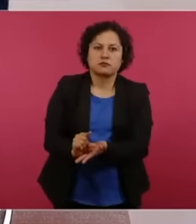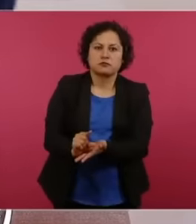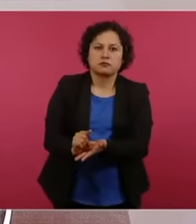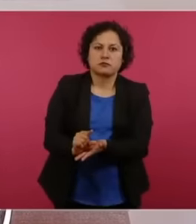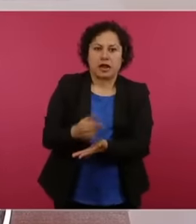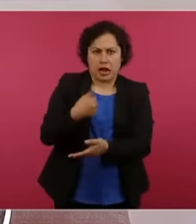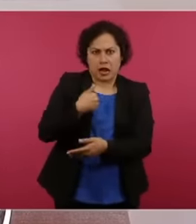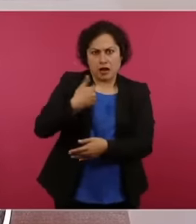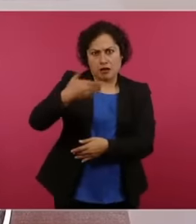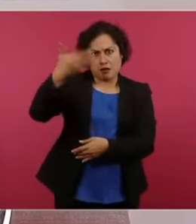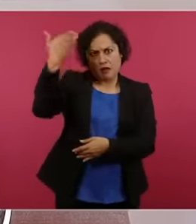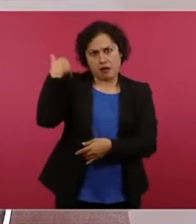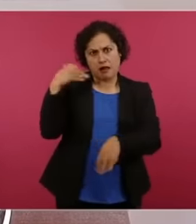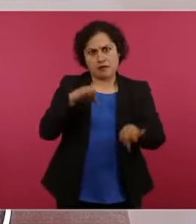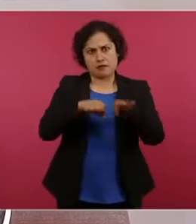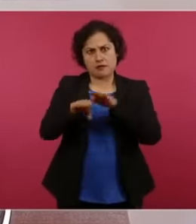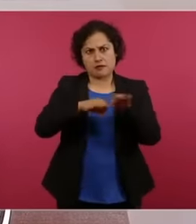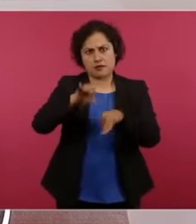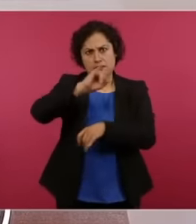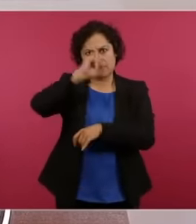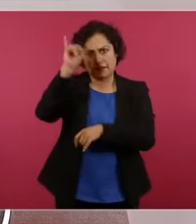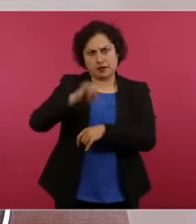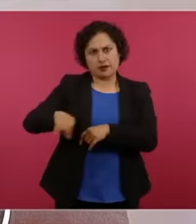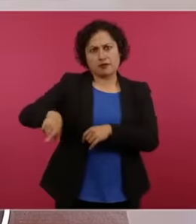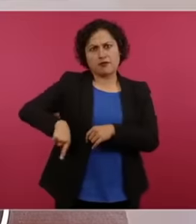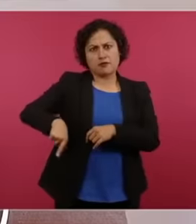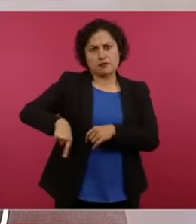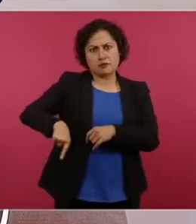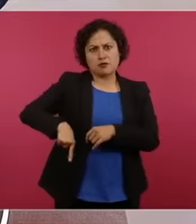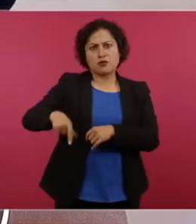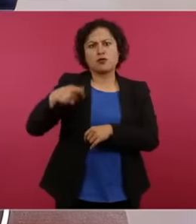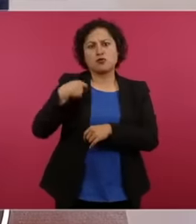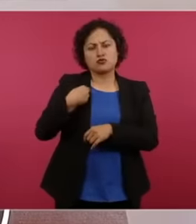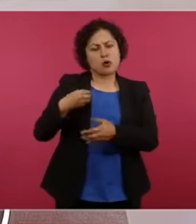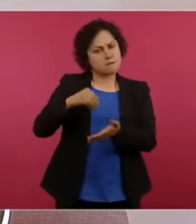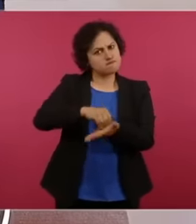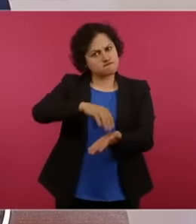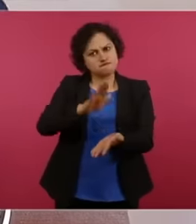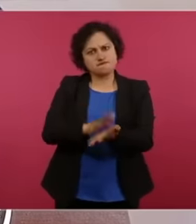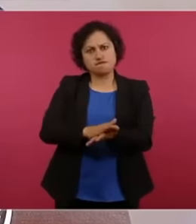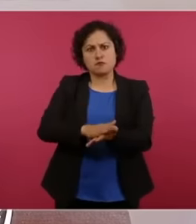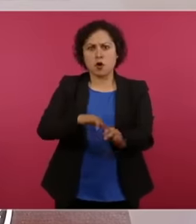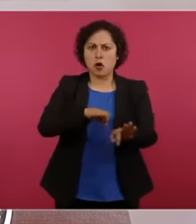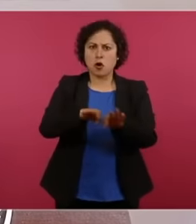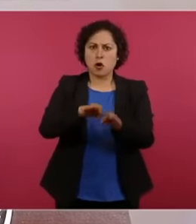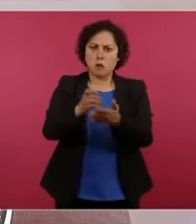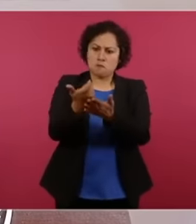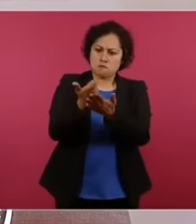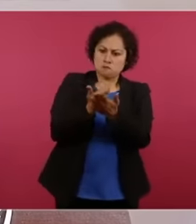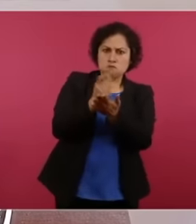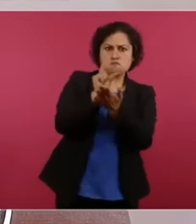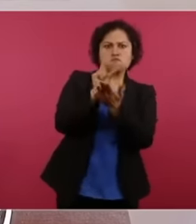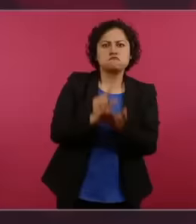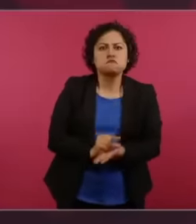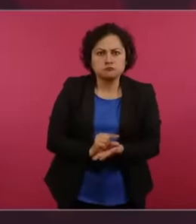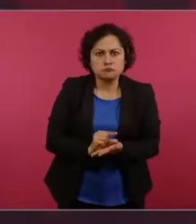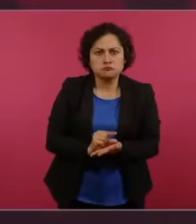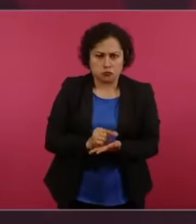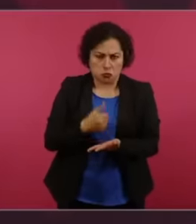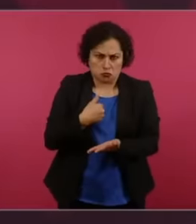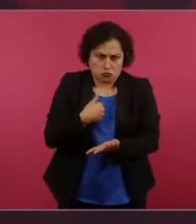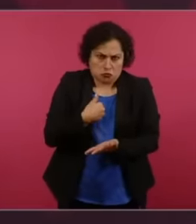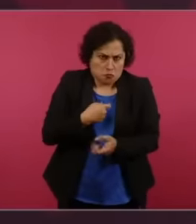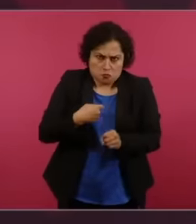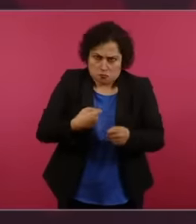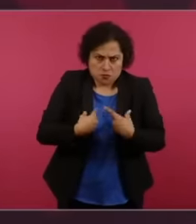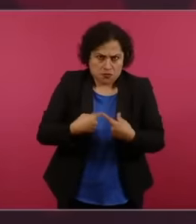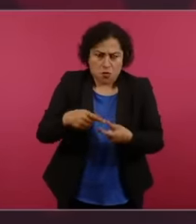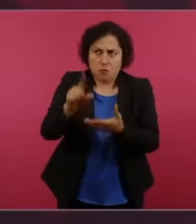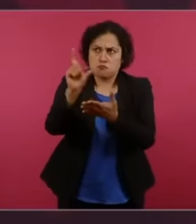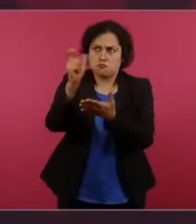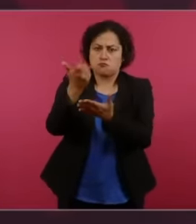the previous head of government earned but not only that I earned the equivalent